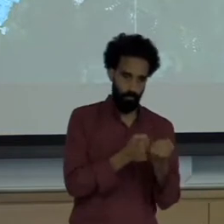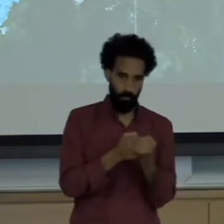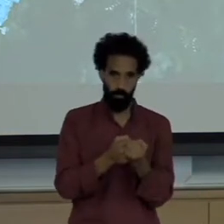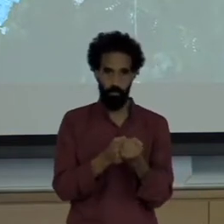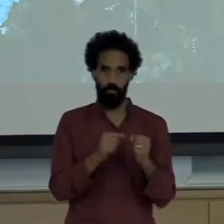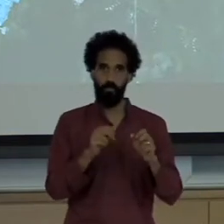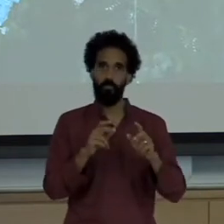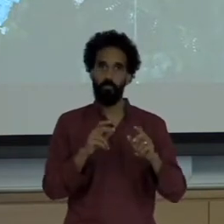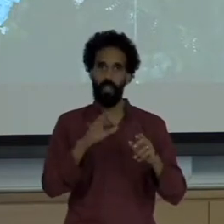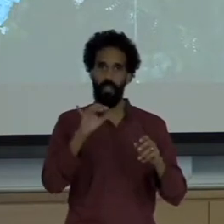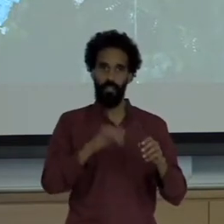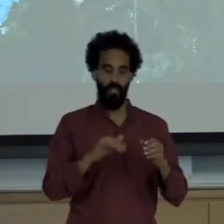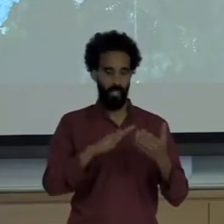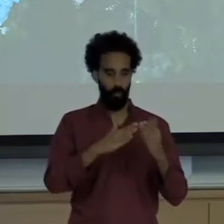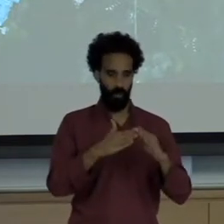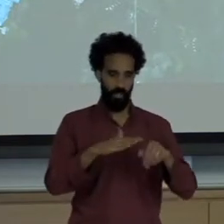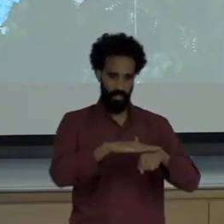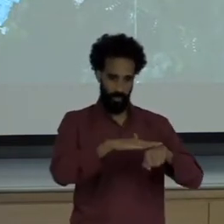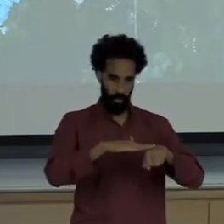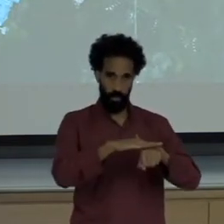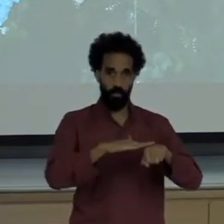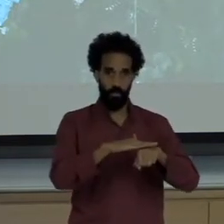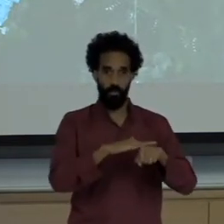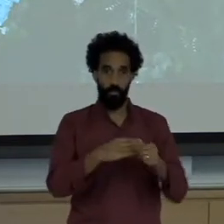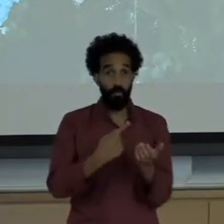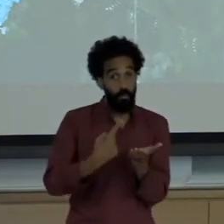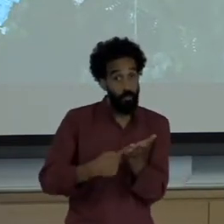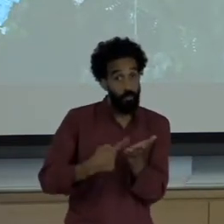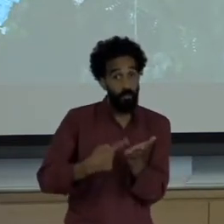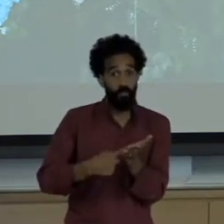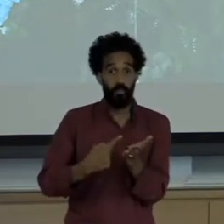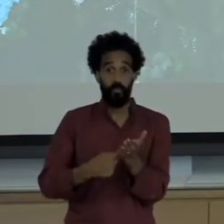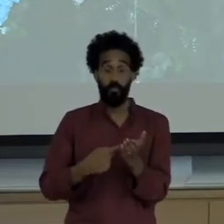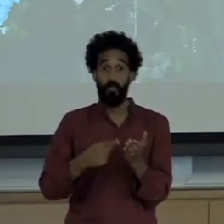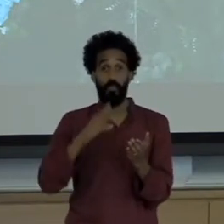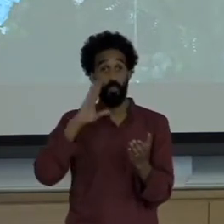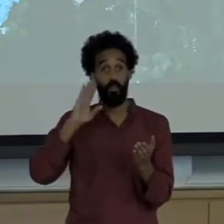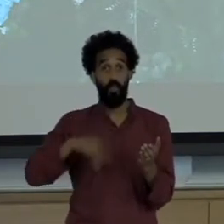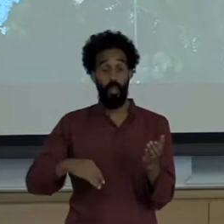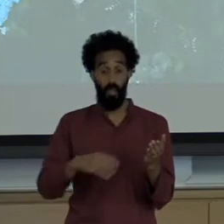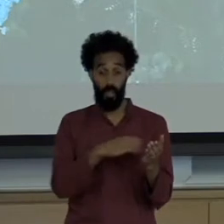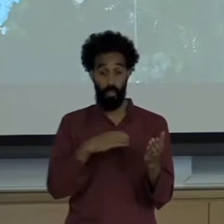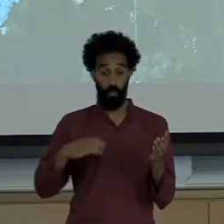To learn that under the Brazilian Constitution and under the International